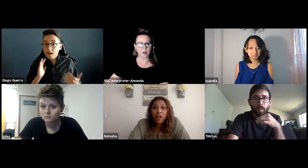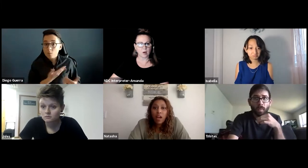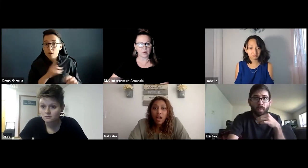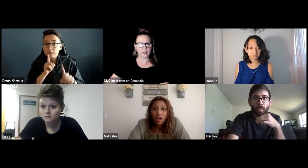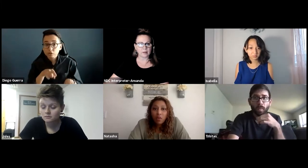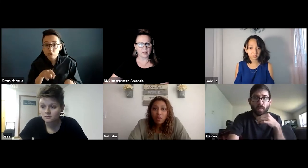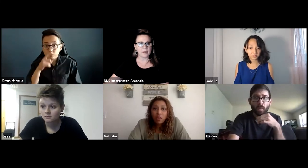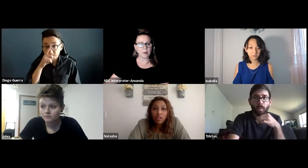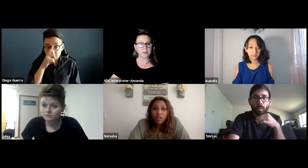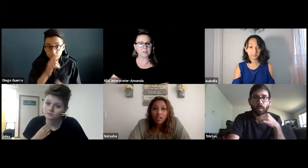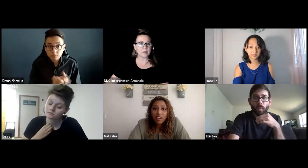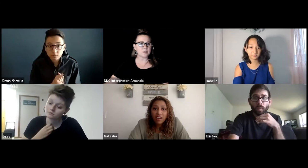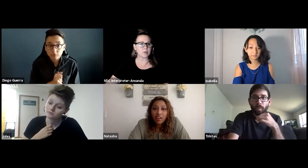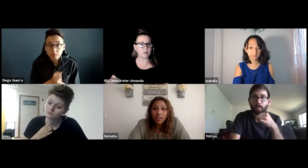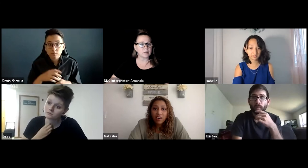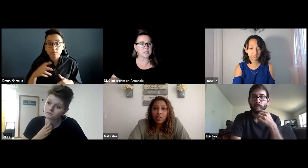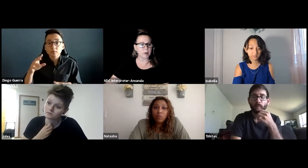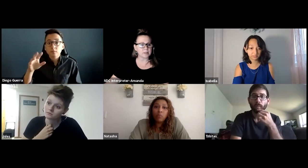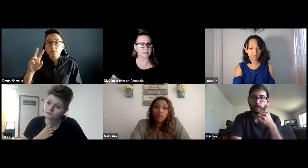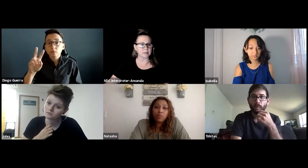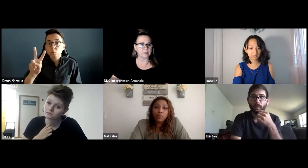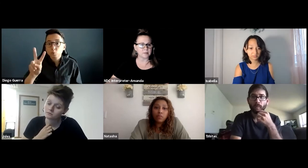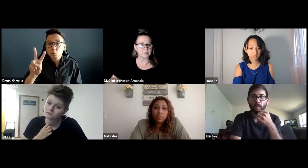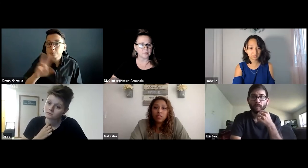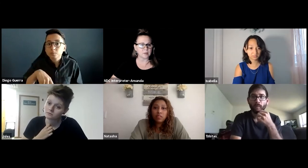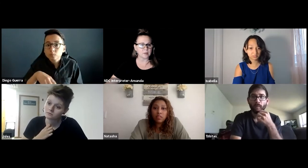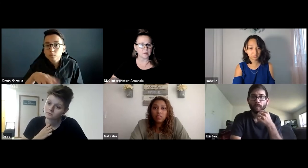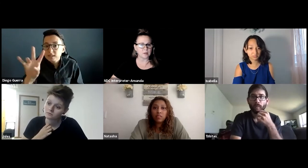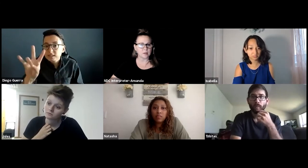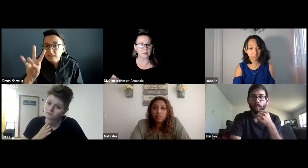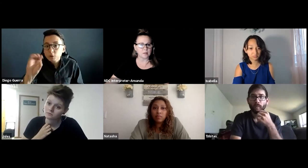All right. Now what you see on screen are the responses, let see